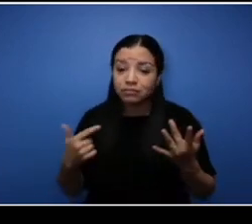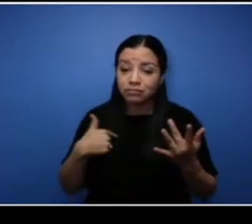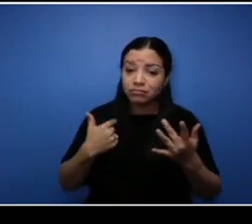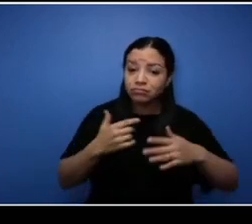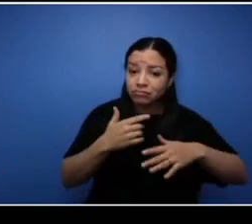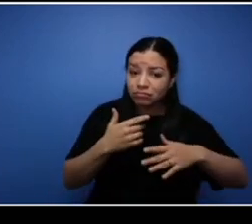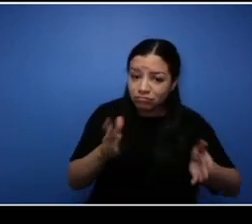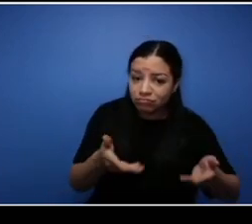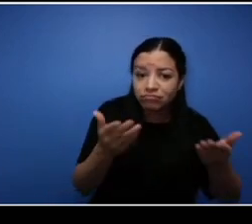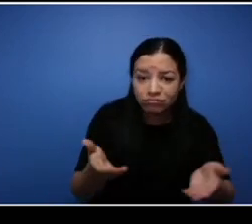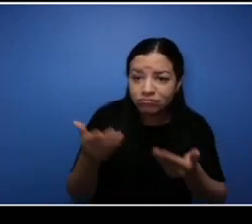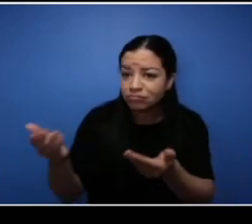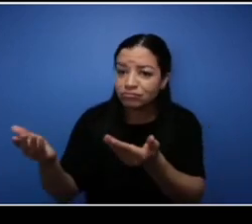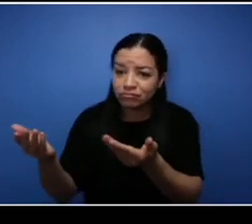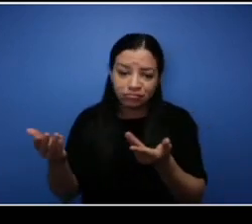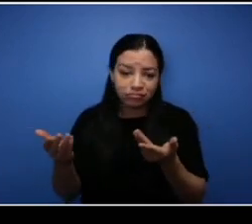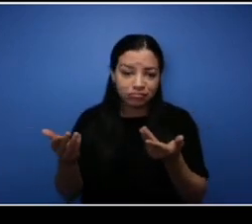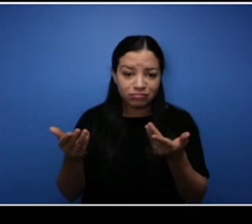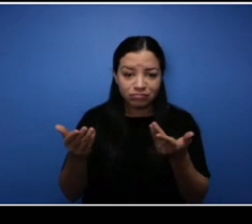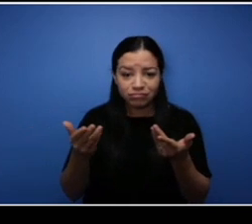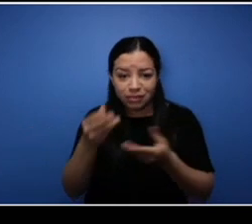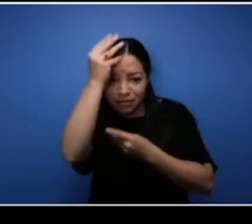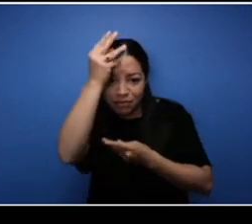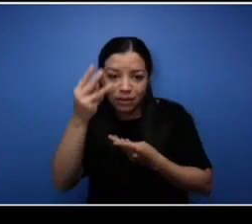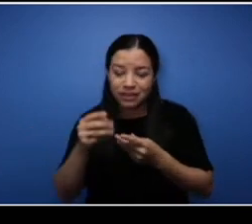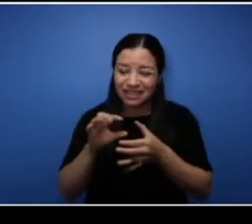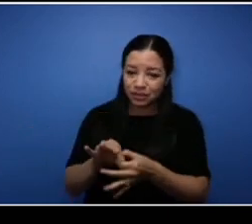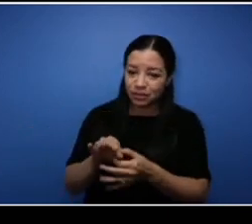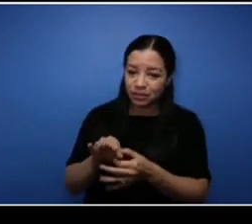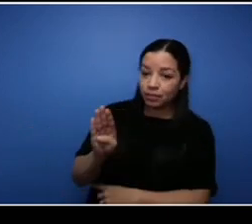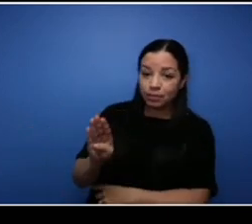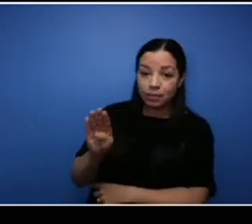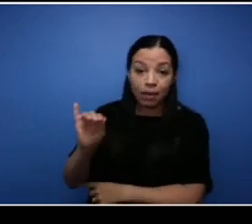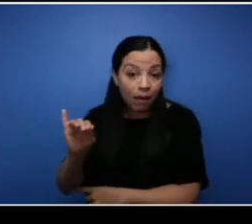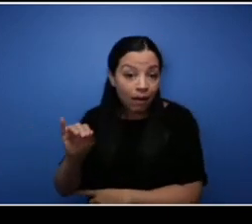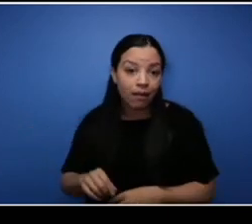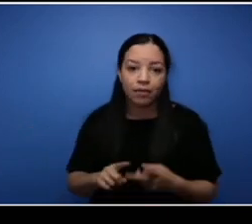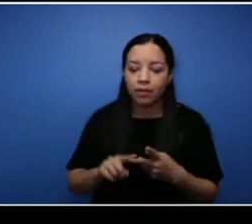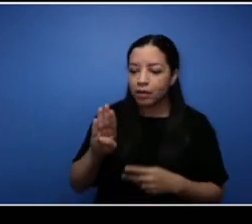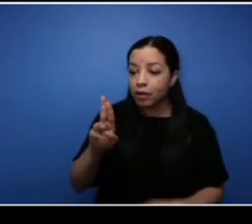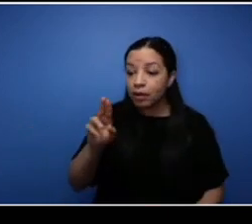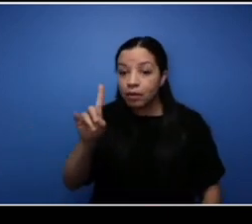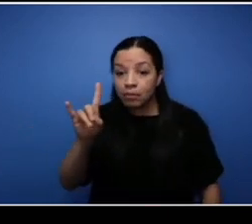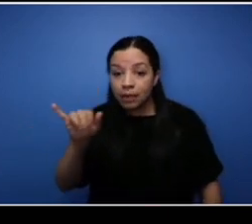that I know uh through the BBI or Delmore Buddy Daye or anything to help you start your